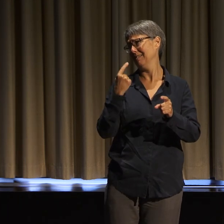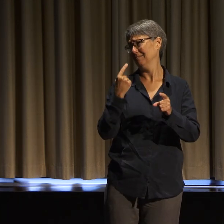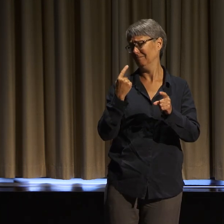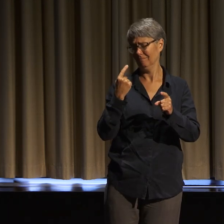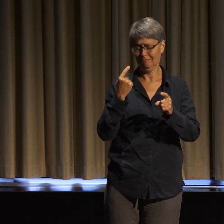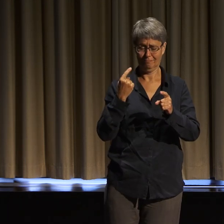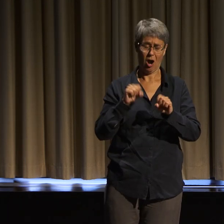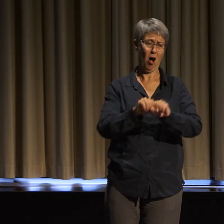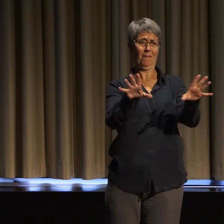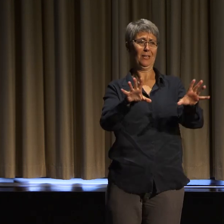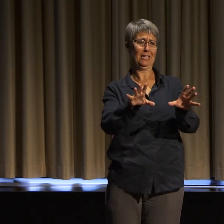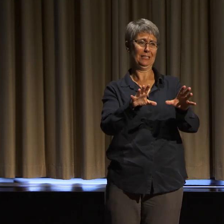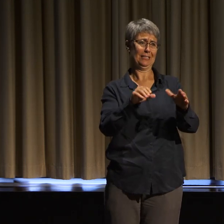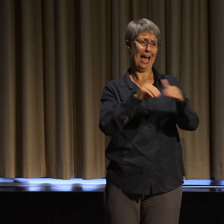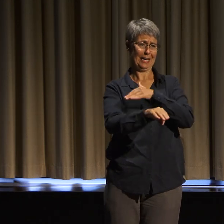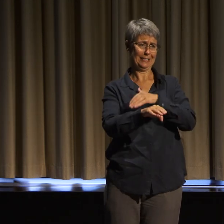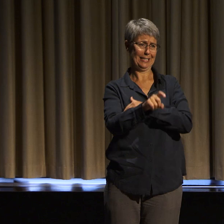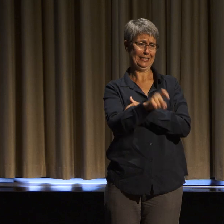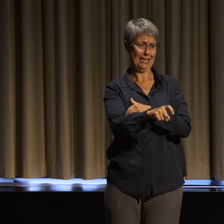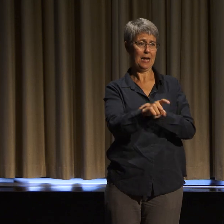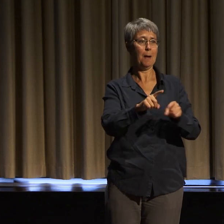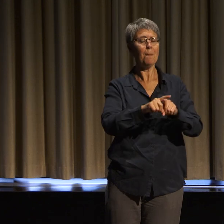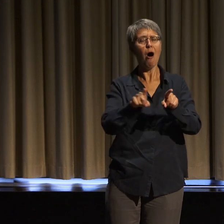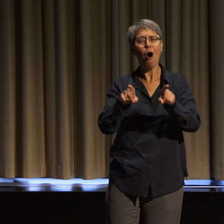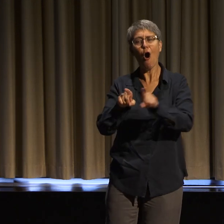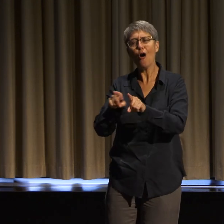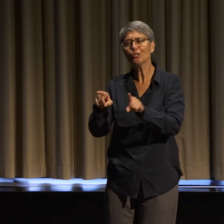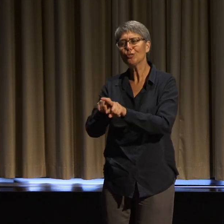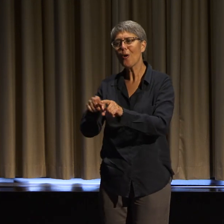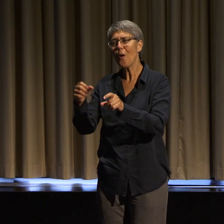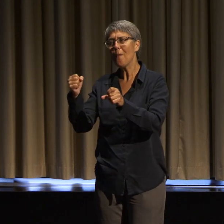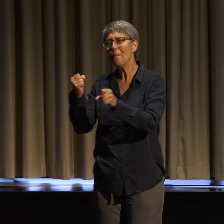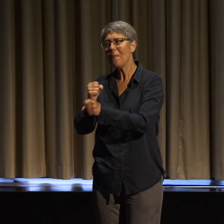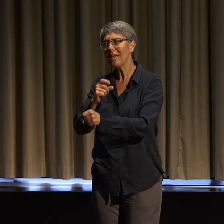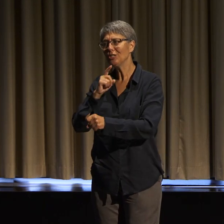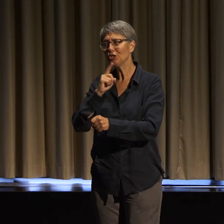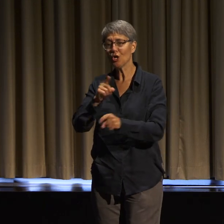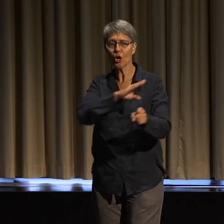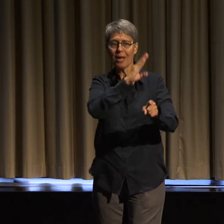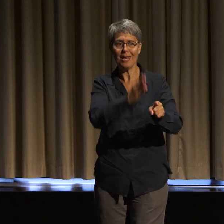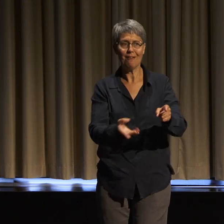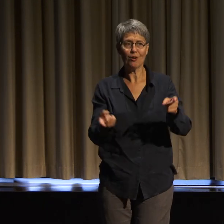but also work to make sure that the inaccessibility doesn't happen again.